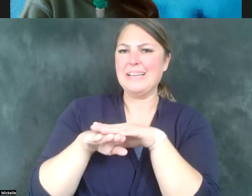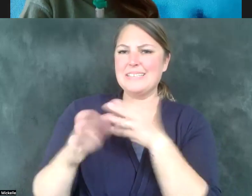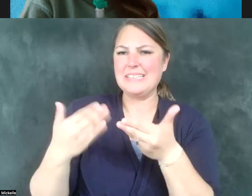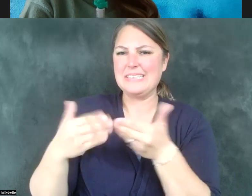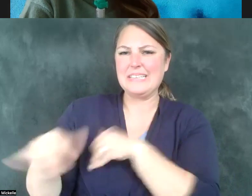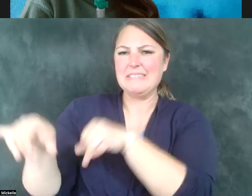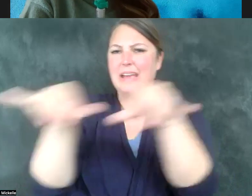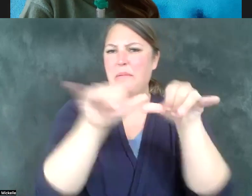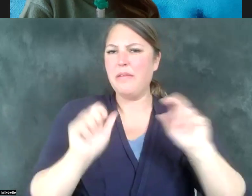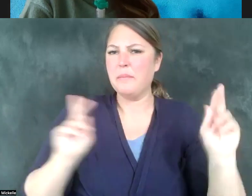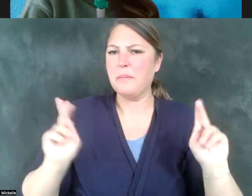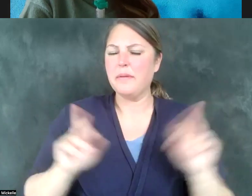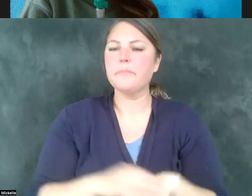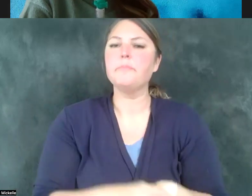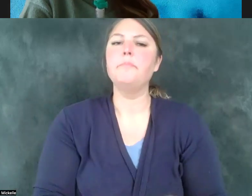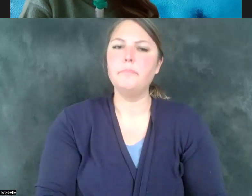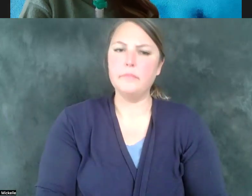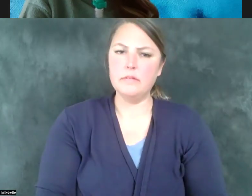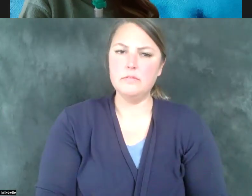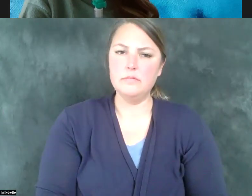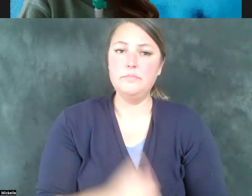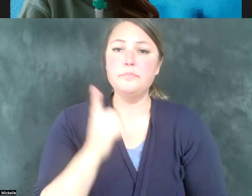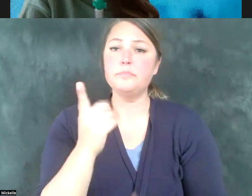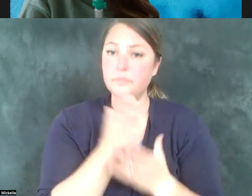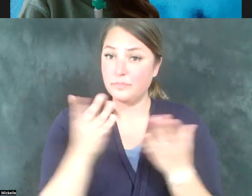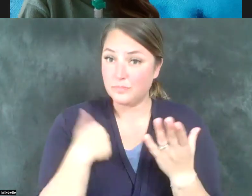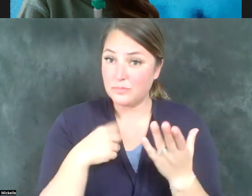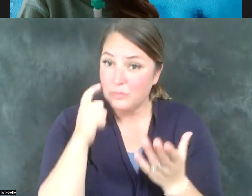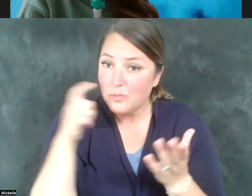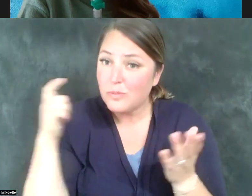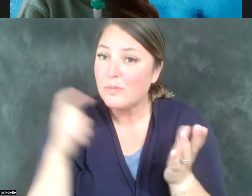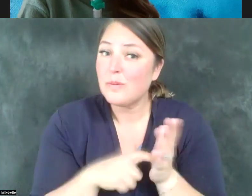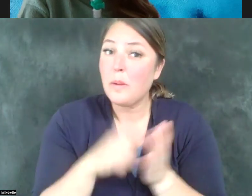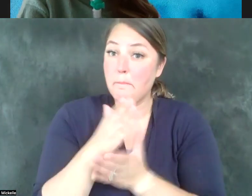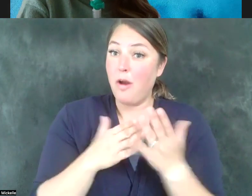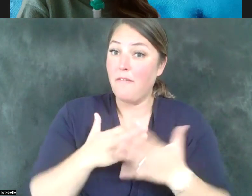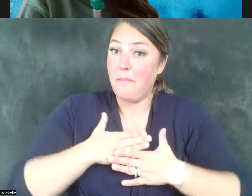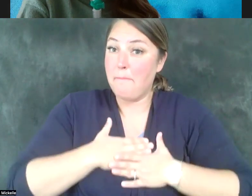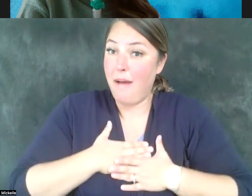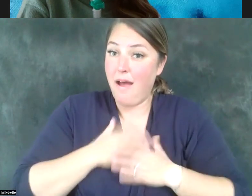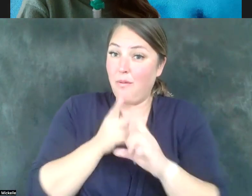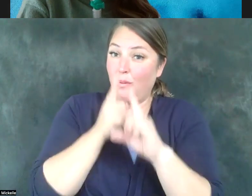granted. And so one of the things that you would see as part of my administration as governor is sensitivity